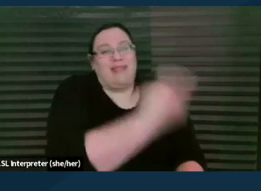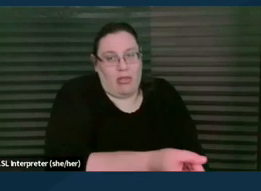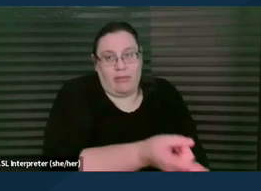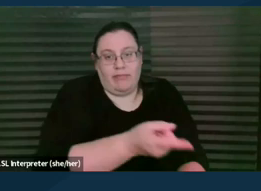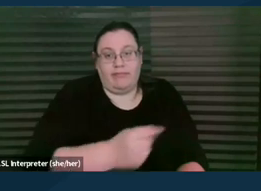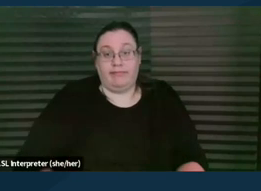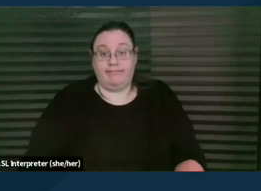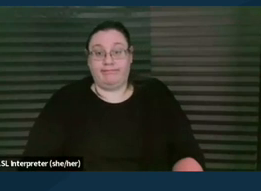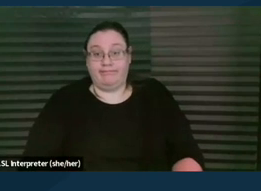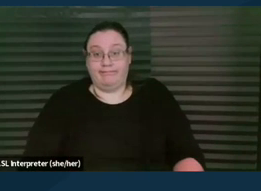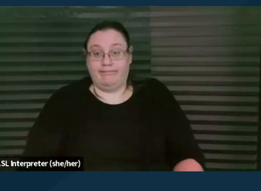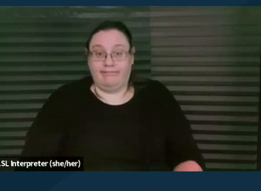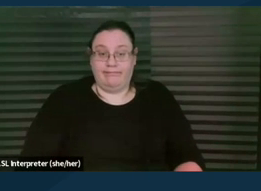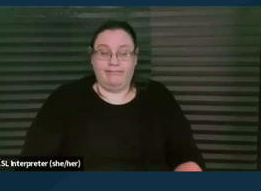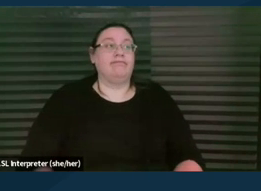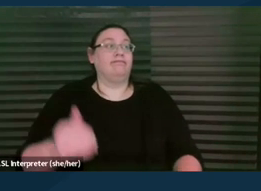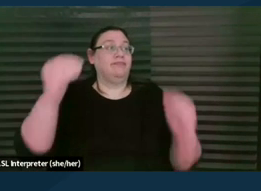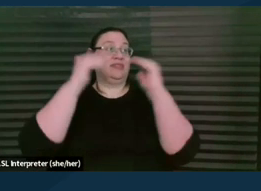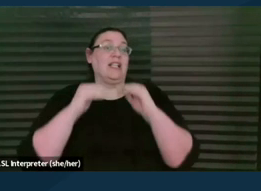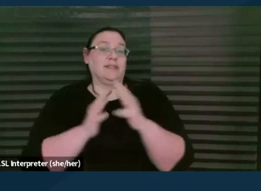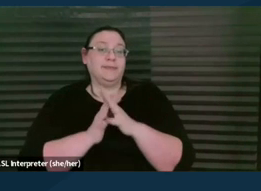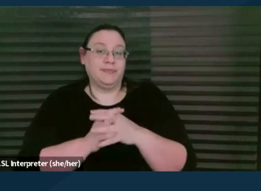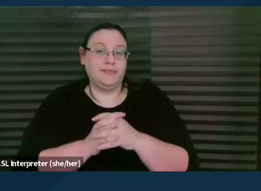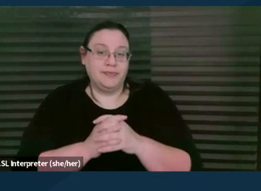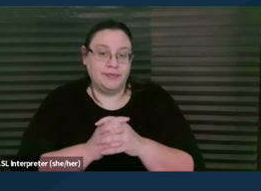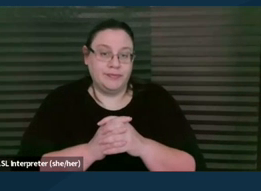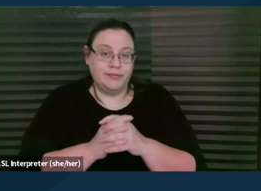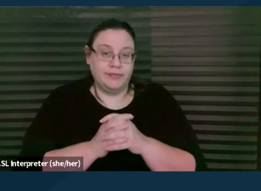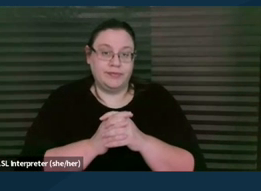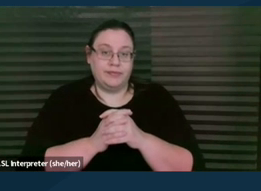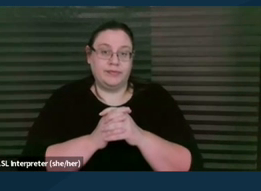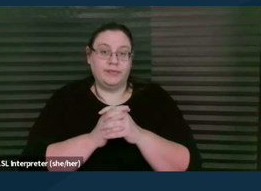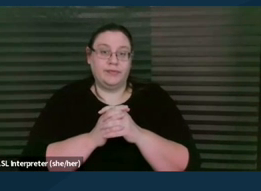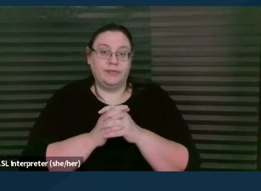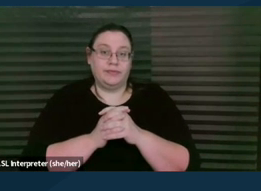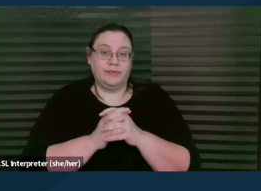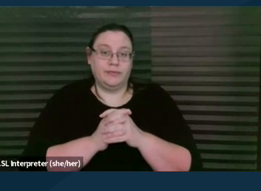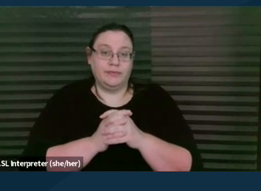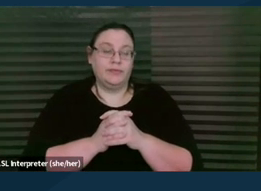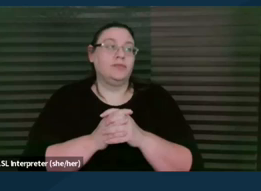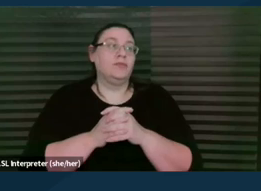So we work, next slide, sorry. We work with parents, guardians, youth,